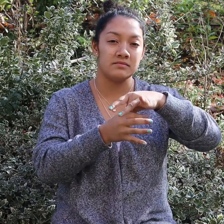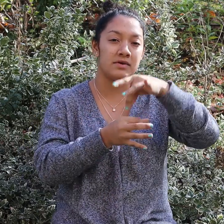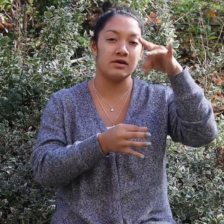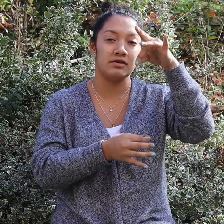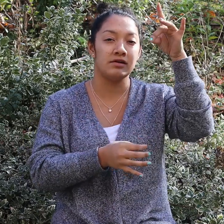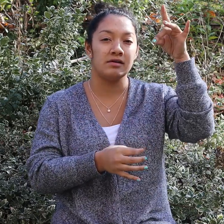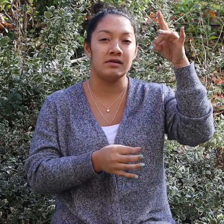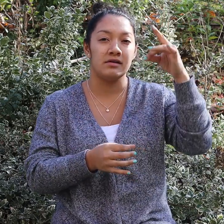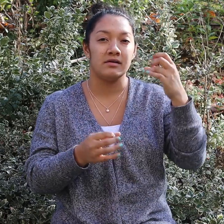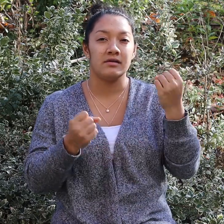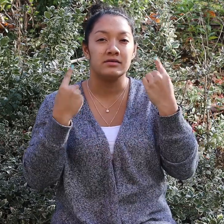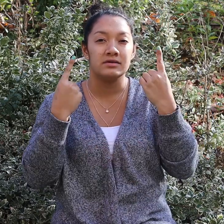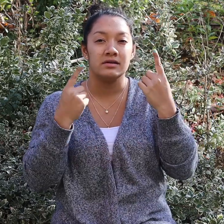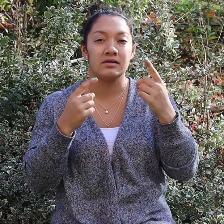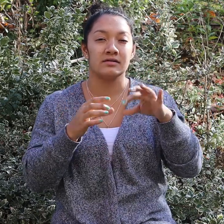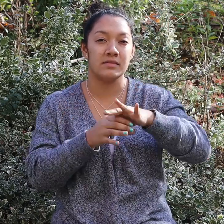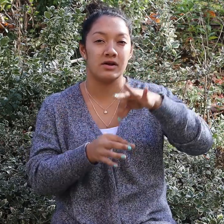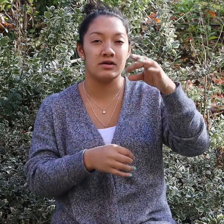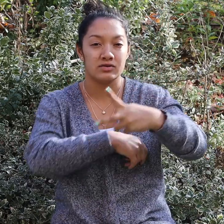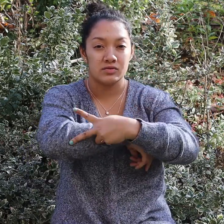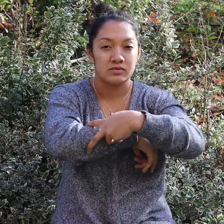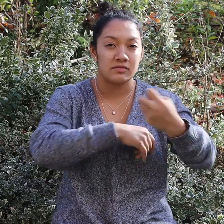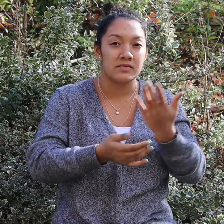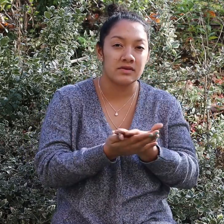Some also believe that other spirits can come into their homes as well and steal